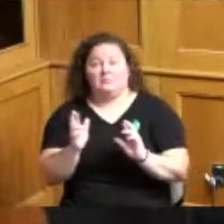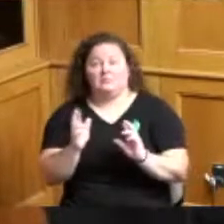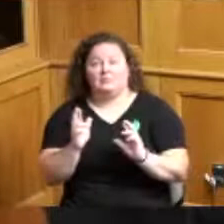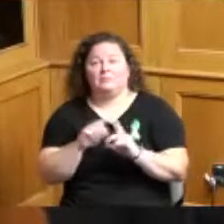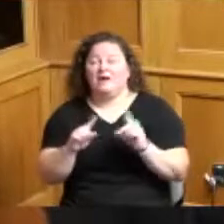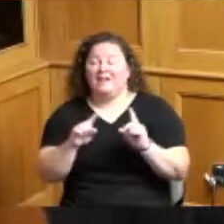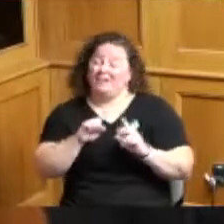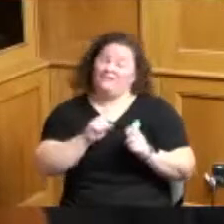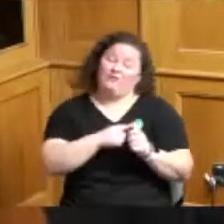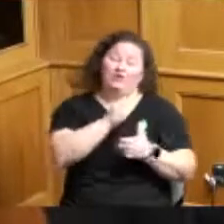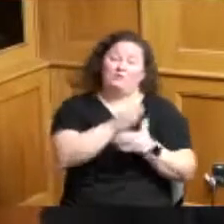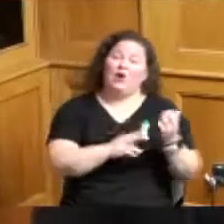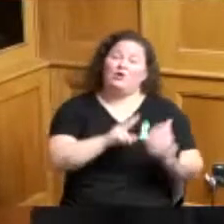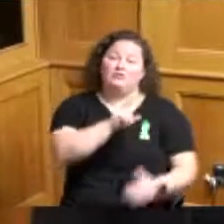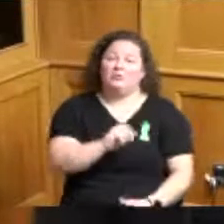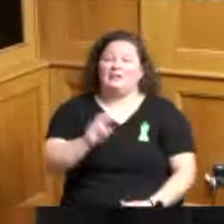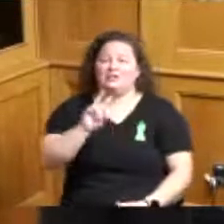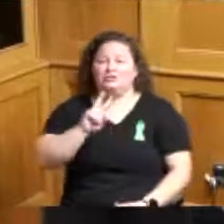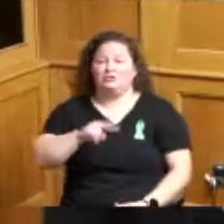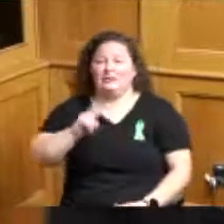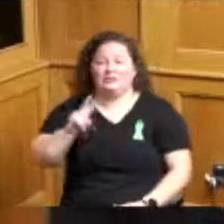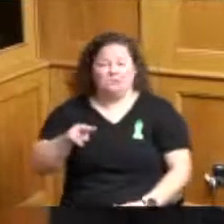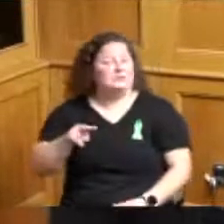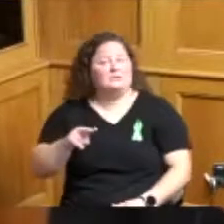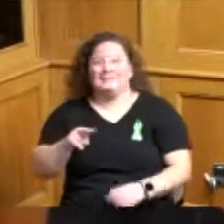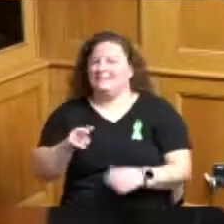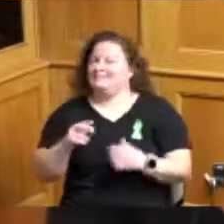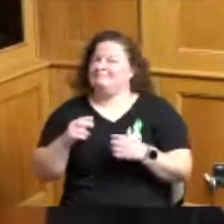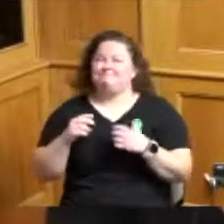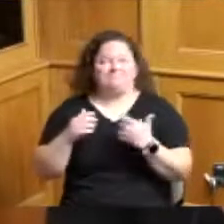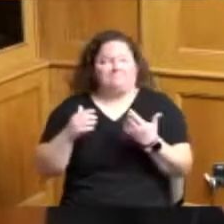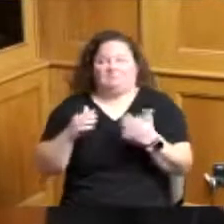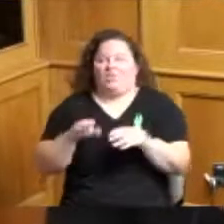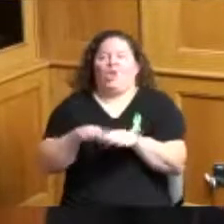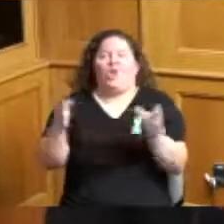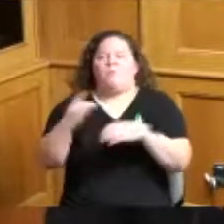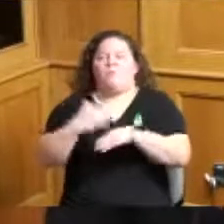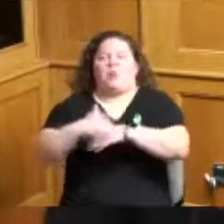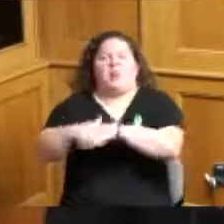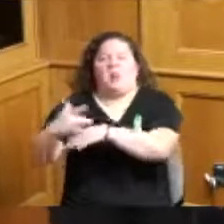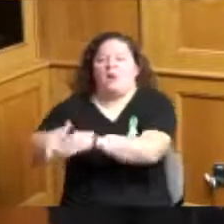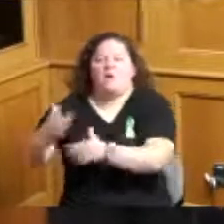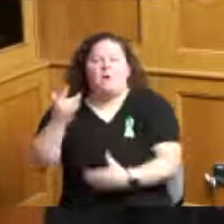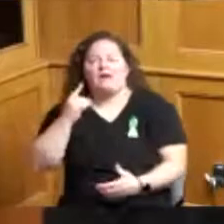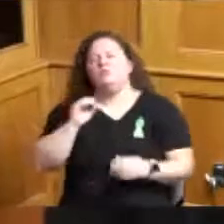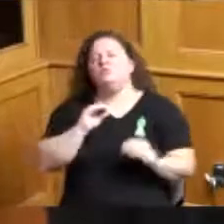have remained open because we don't have the staffing to accommodate the numbers